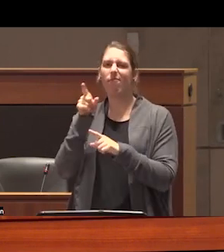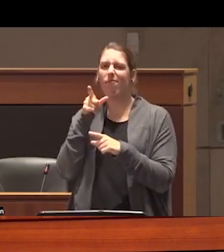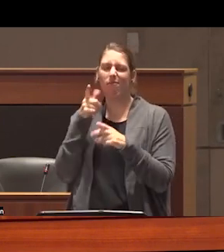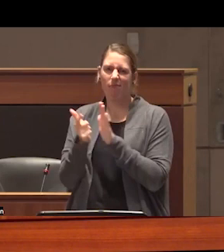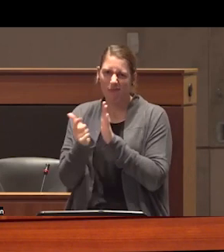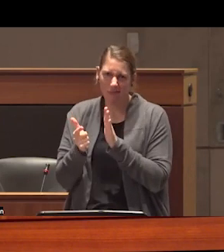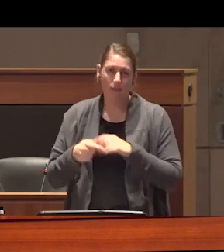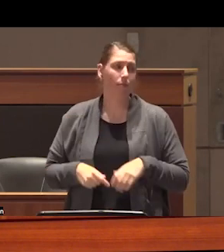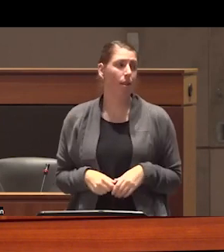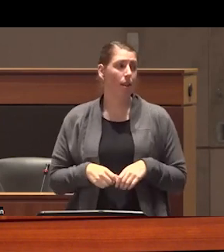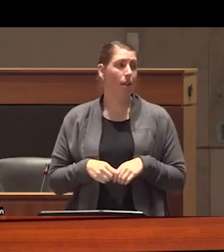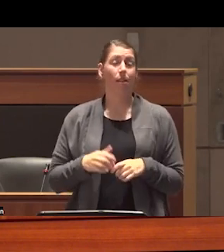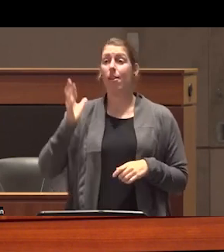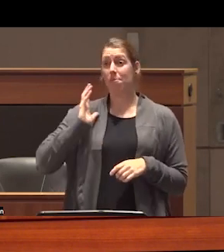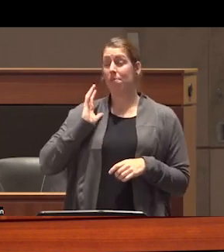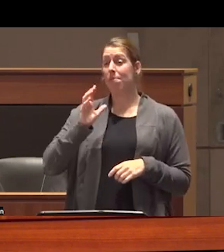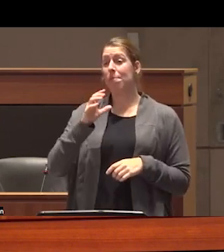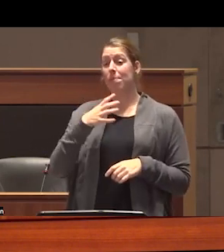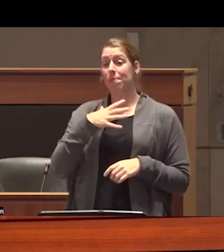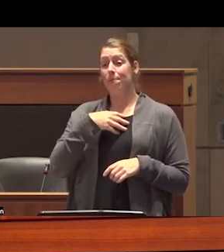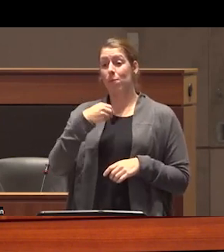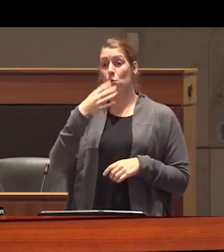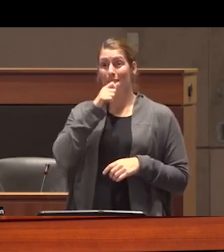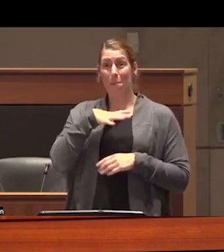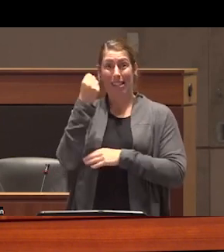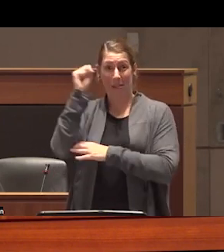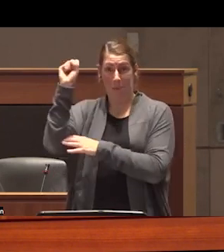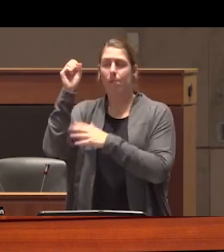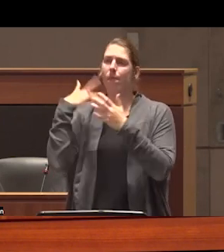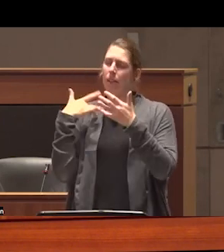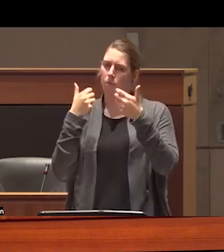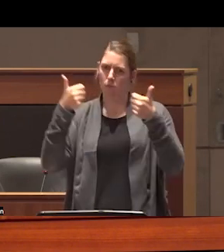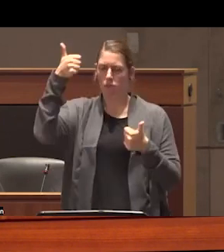feminism was almost entirely within the purview of the upper class and groups of wealthy white